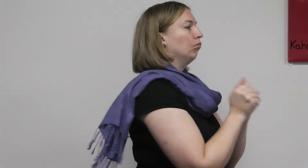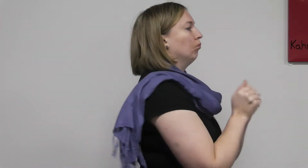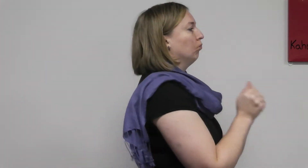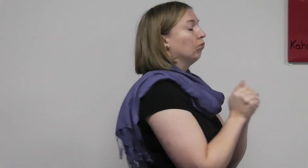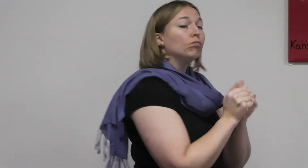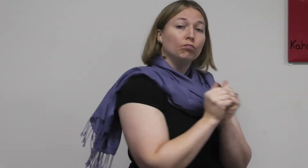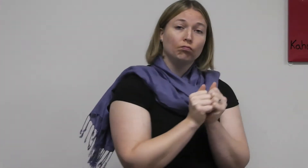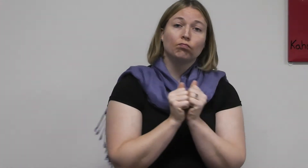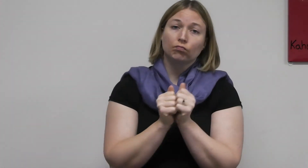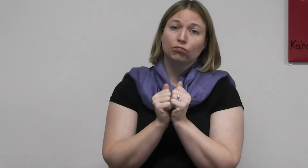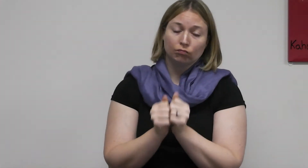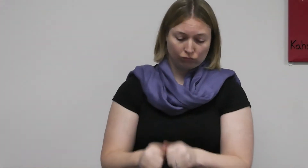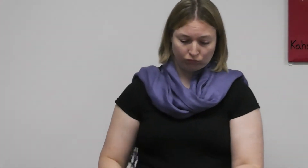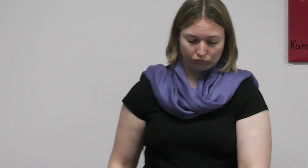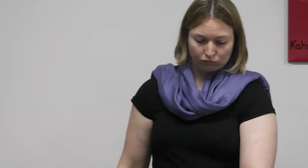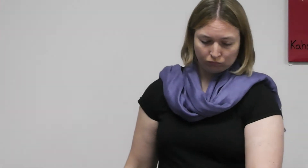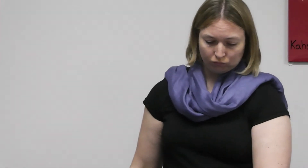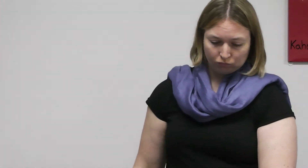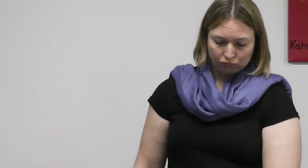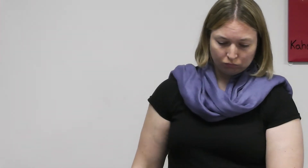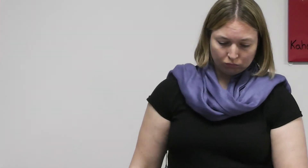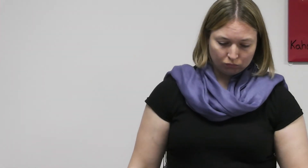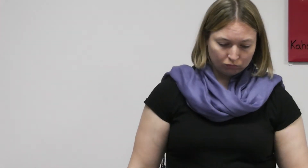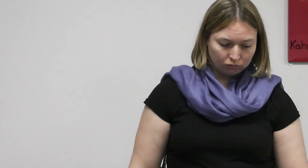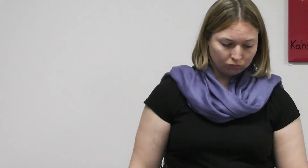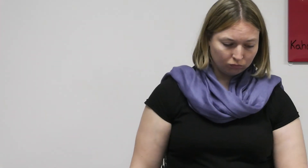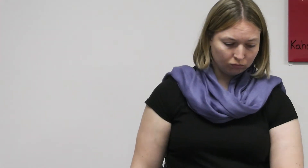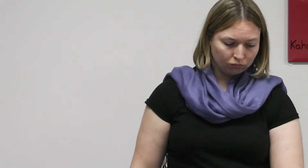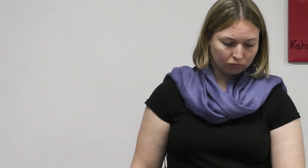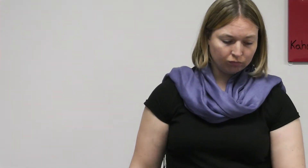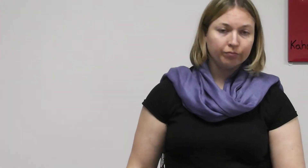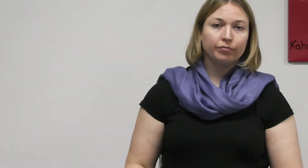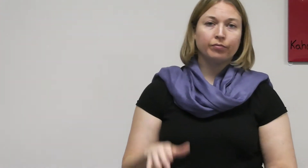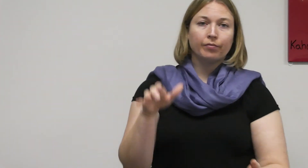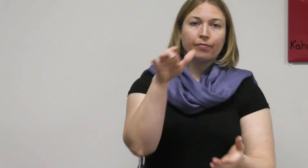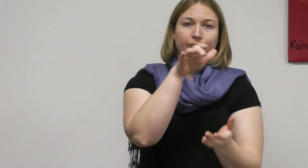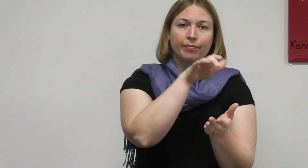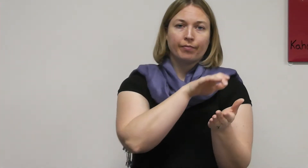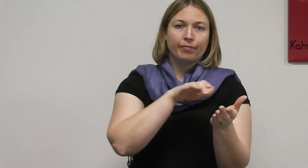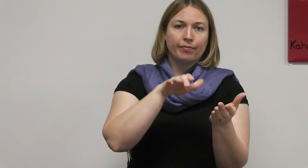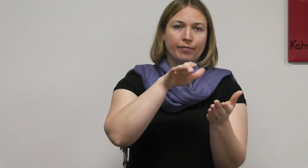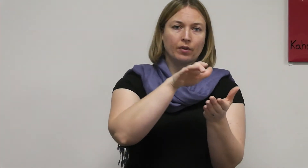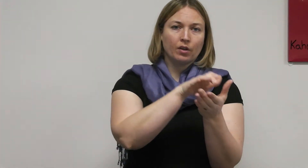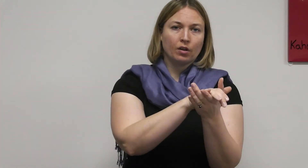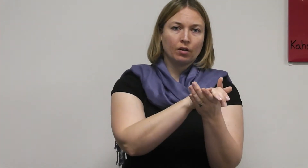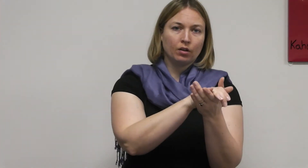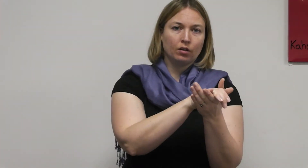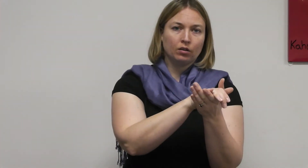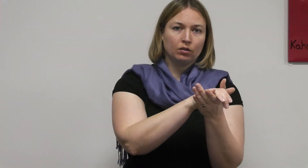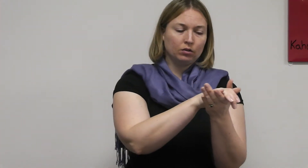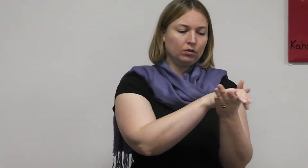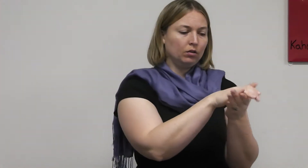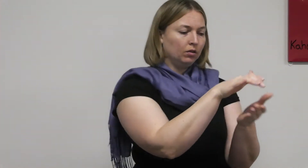MARRIED